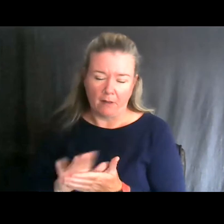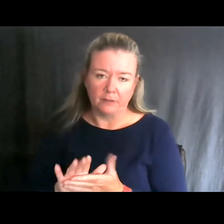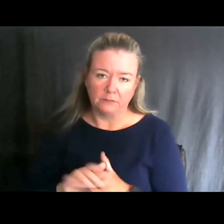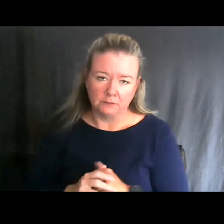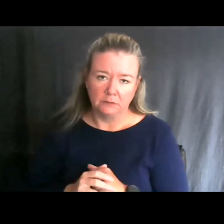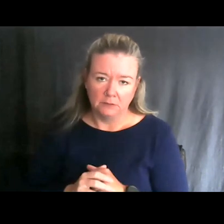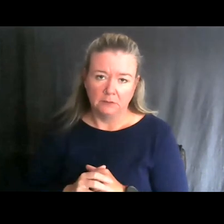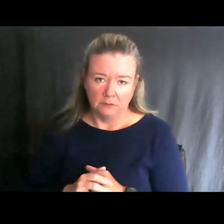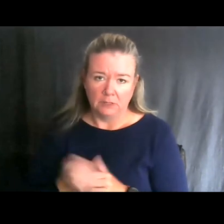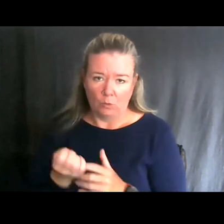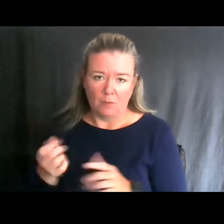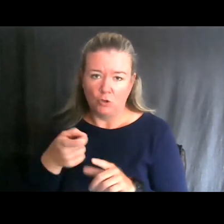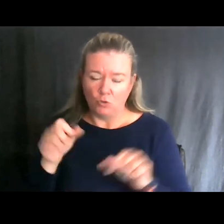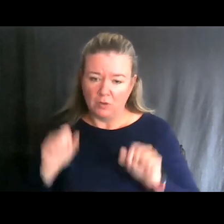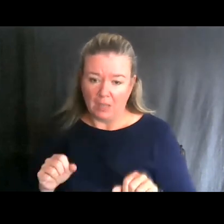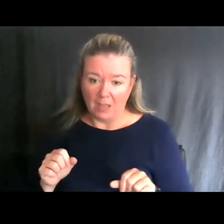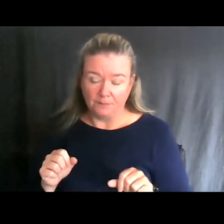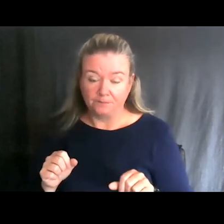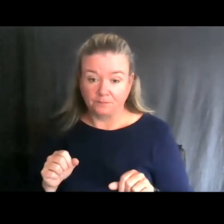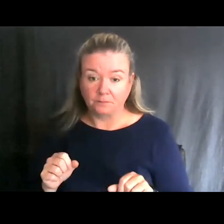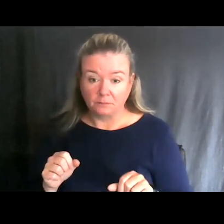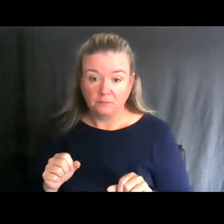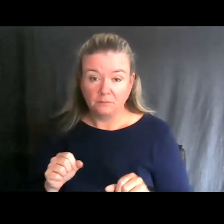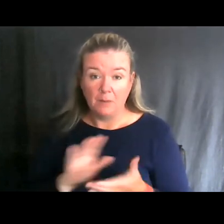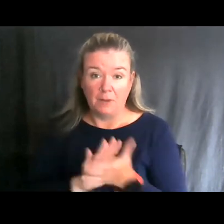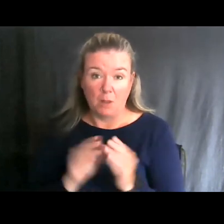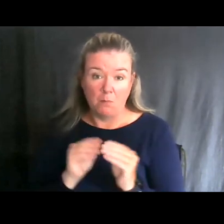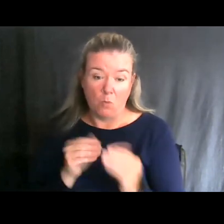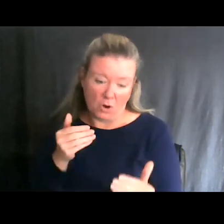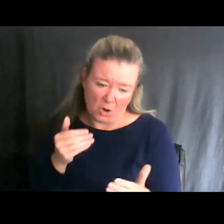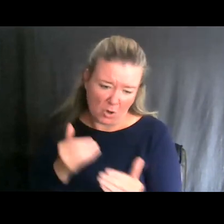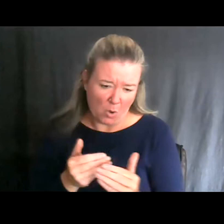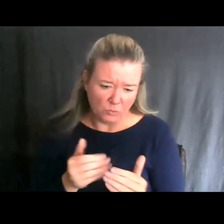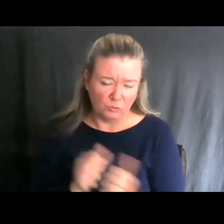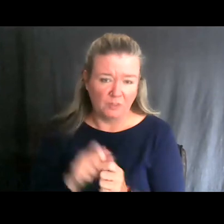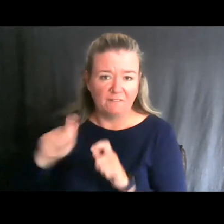equipment that you can actually get a lot closer and more intimate with your fishing if you'd like to.